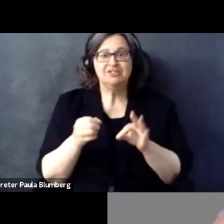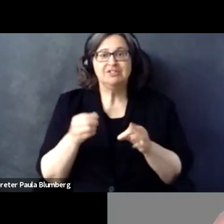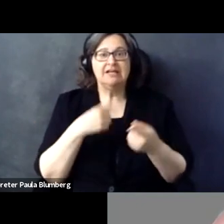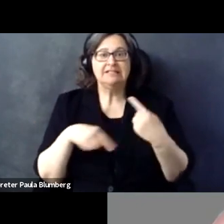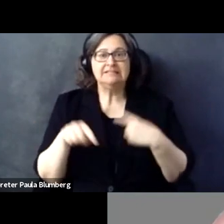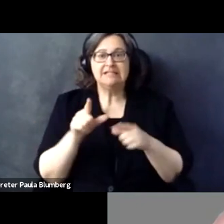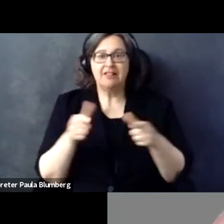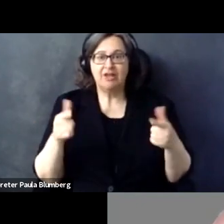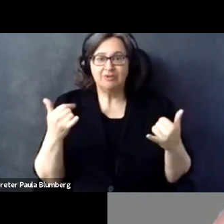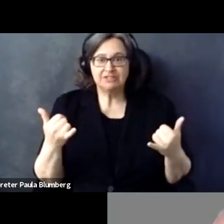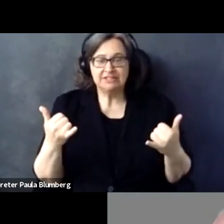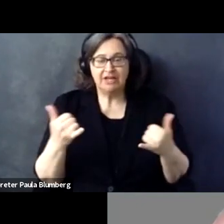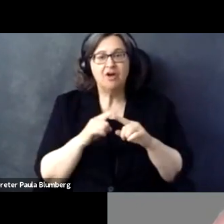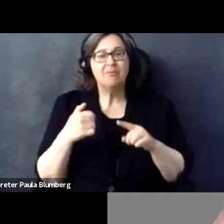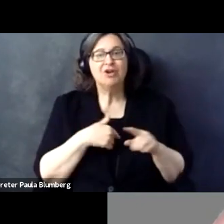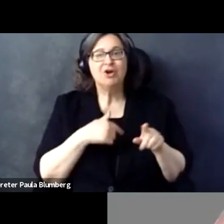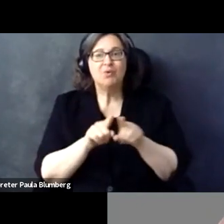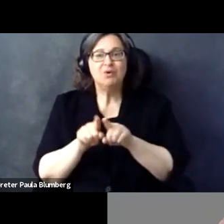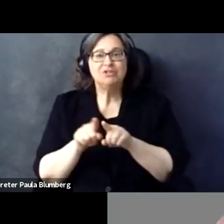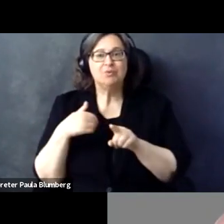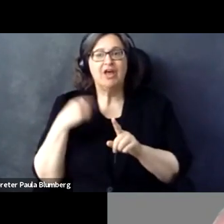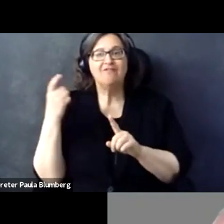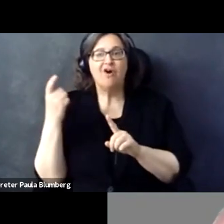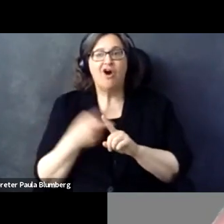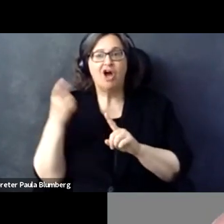Rachel. So we are not only providing live caption